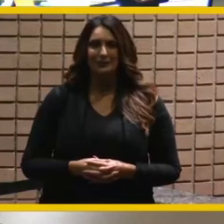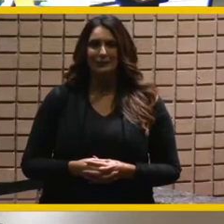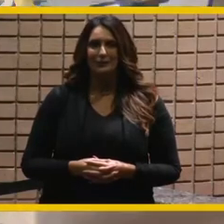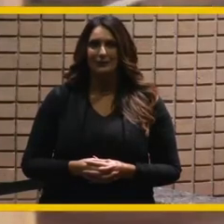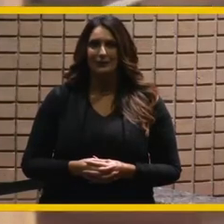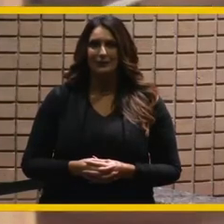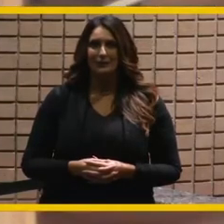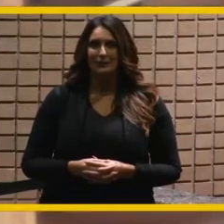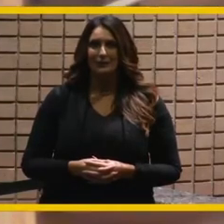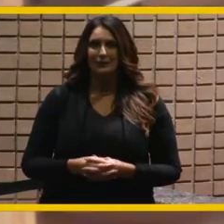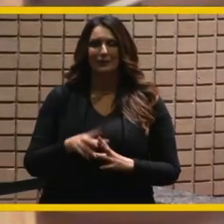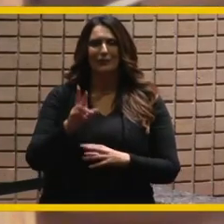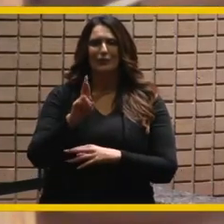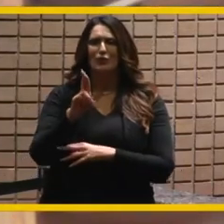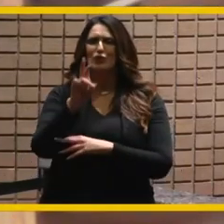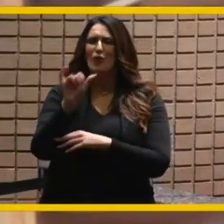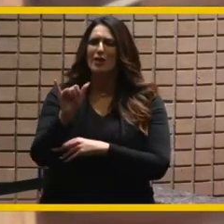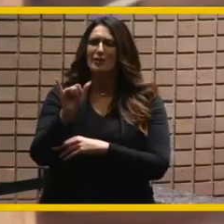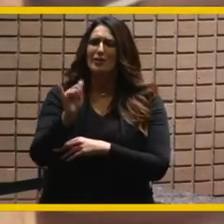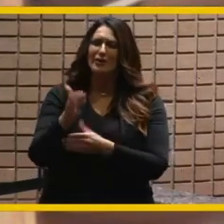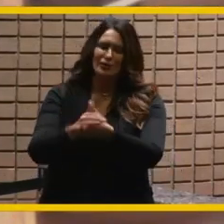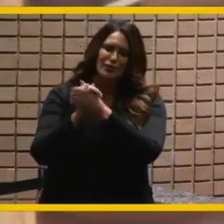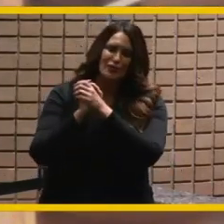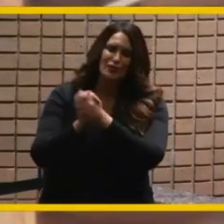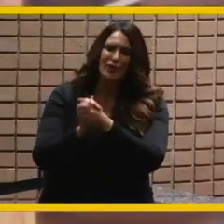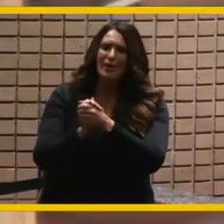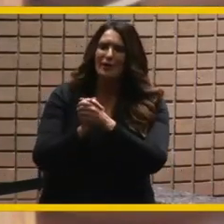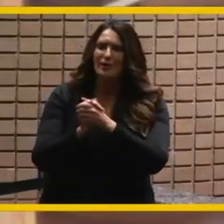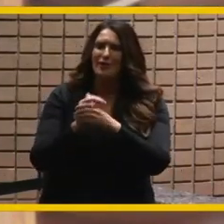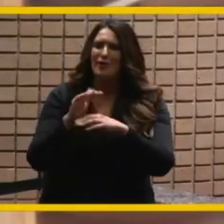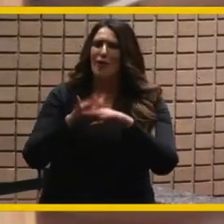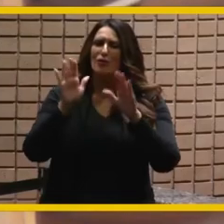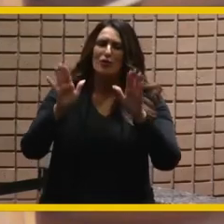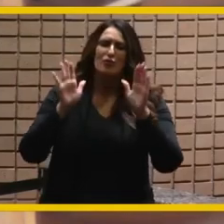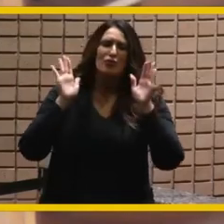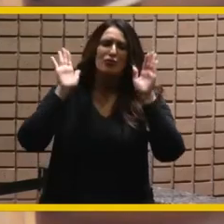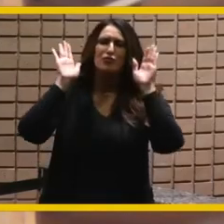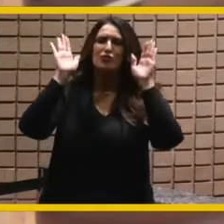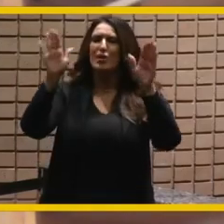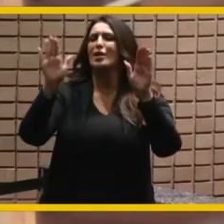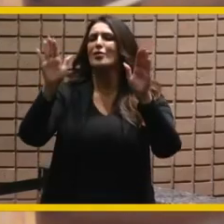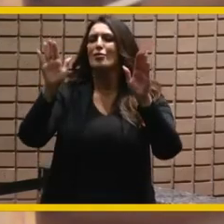rusty congratulations on your incredible tenure as riverside's mayor the best mayor in the state